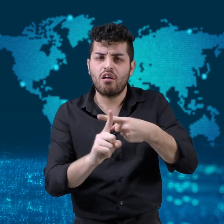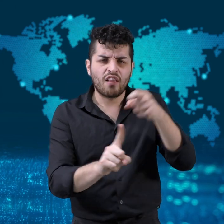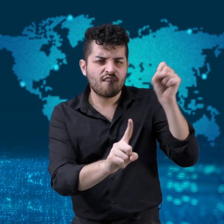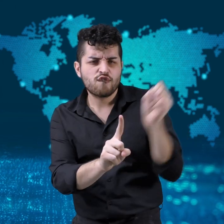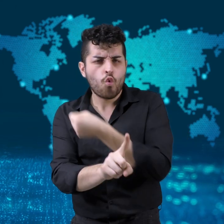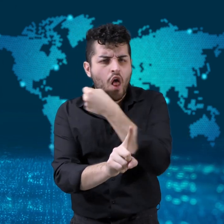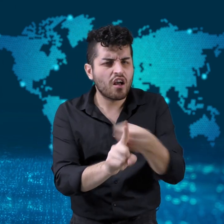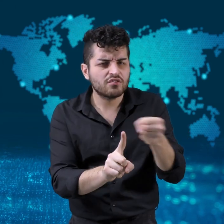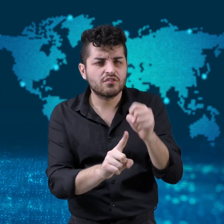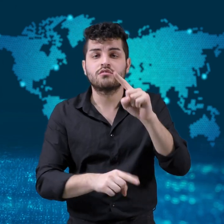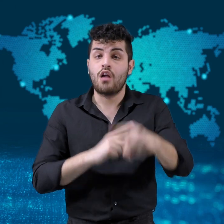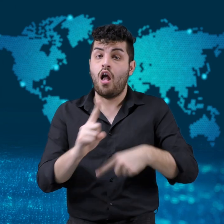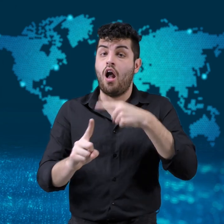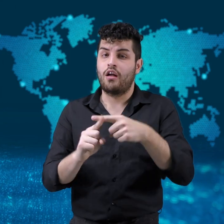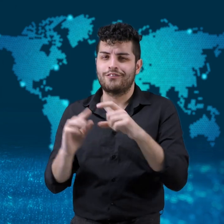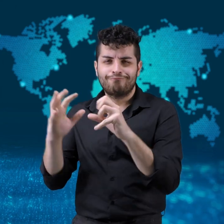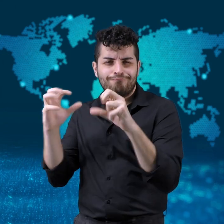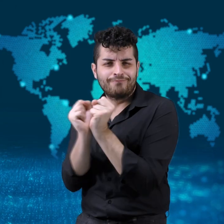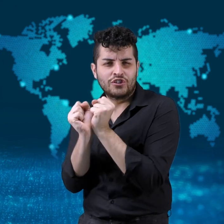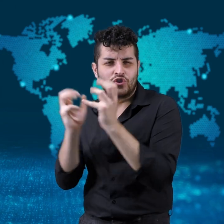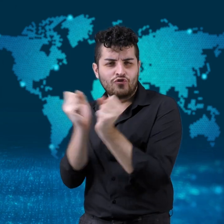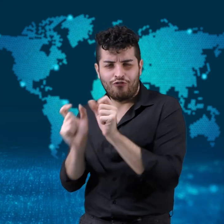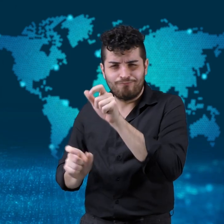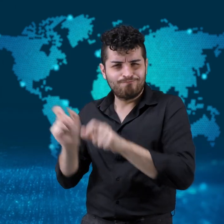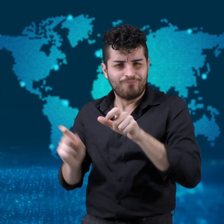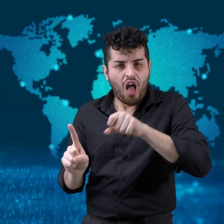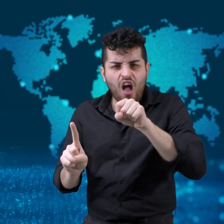and torture of prisoners.